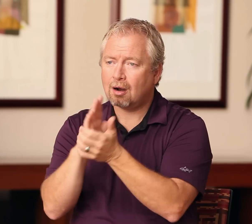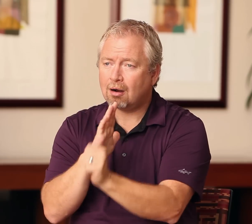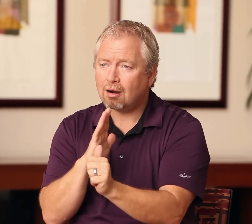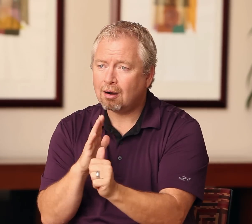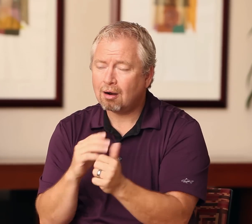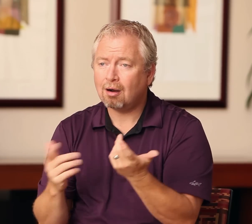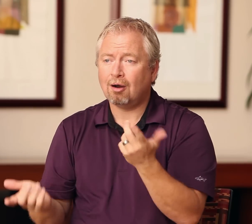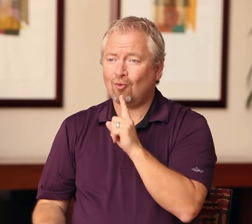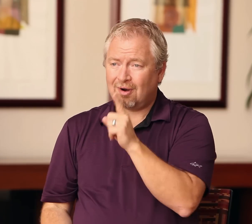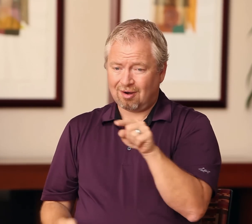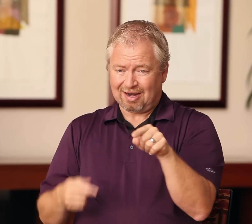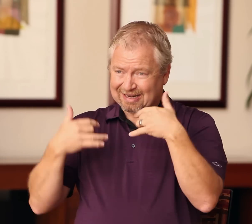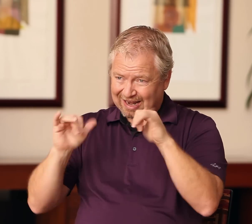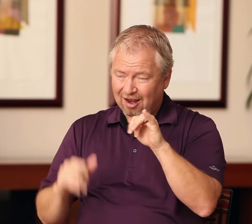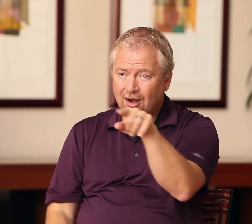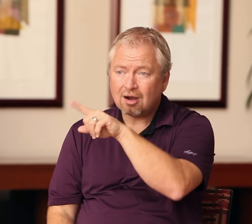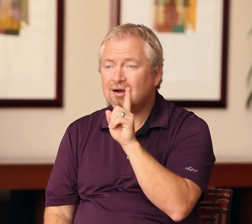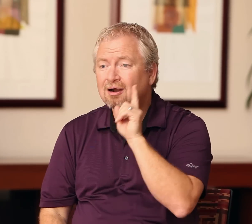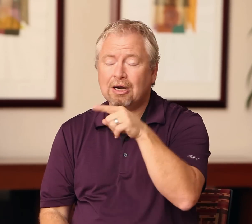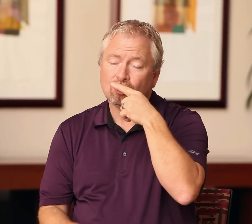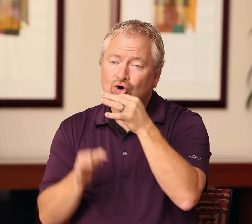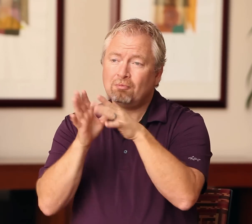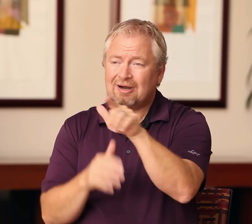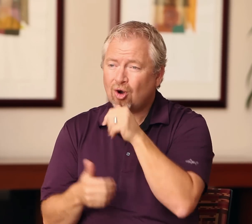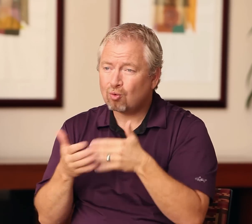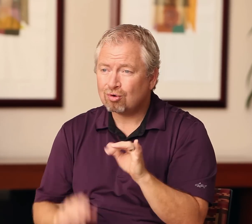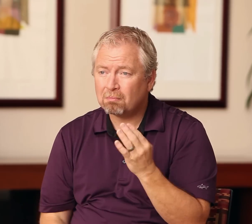allows for double-checking of the message. You both are equally skilled people.